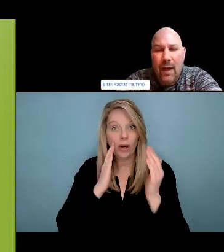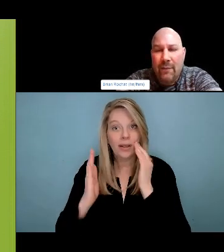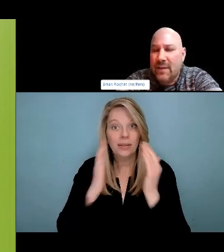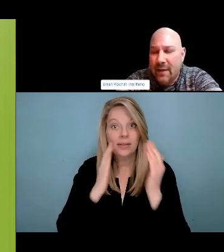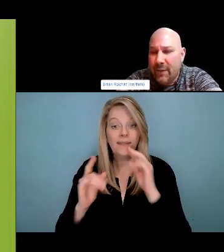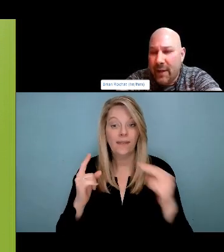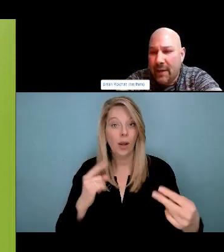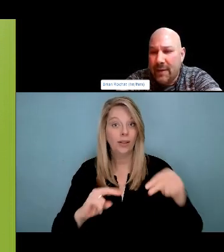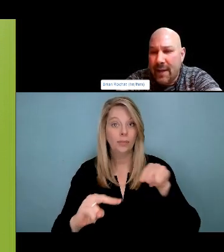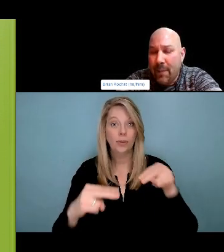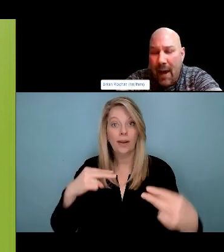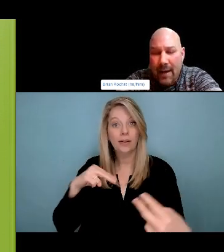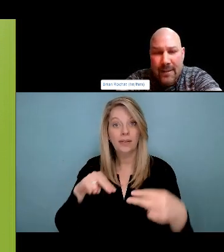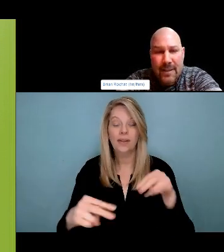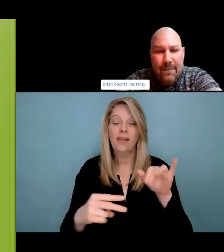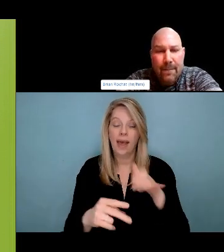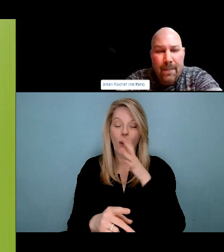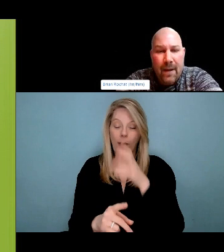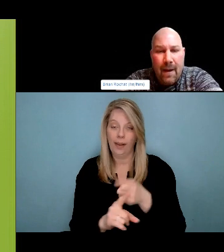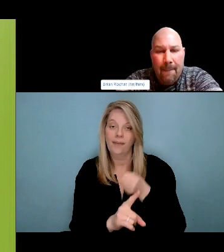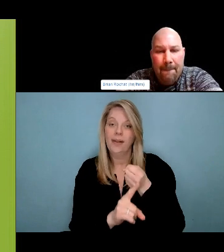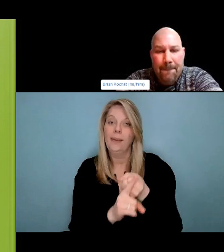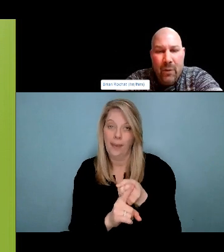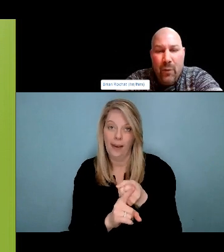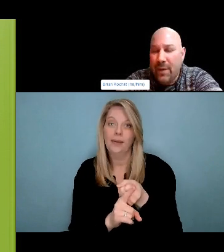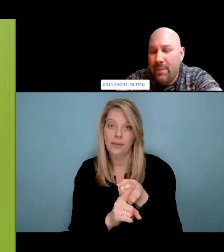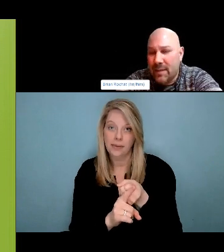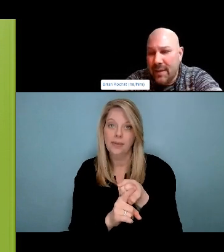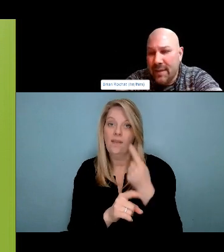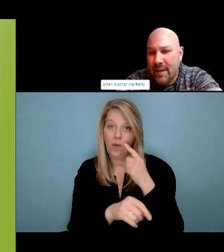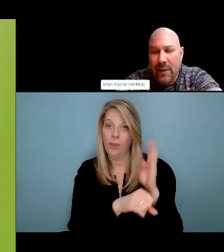and present. They have a sense of humor and love how they